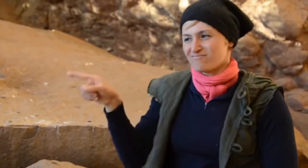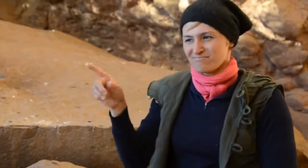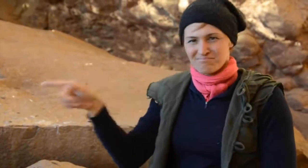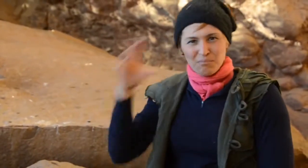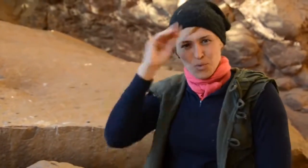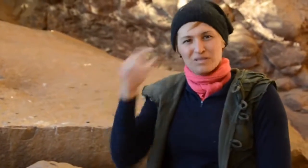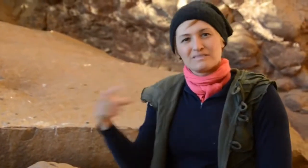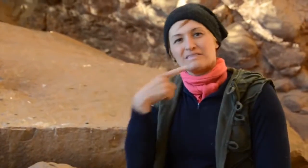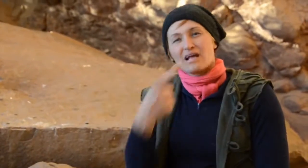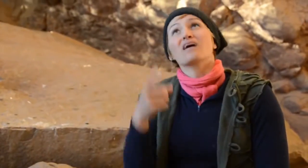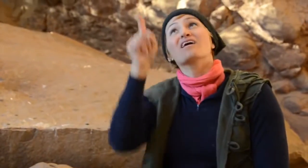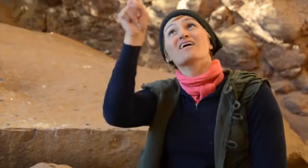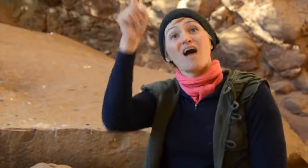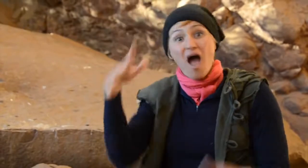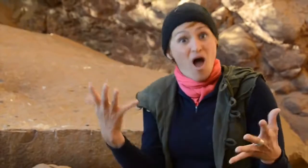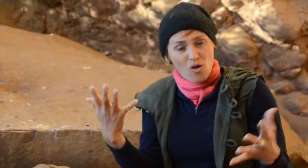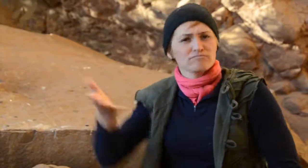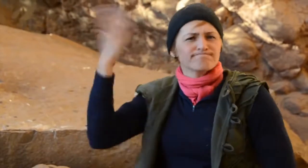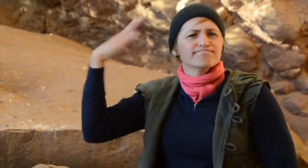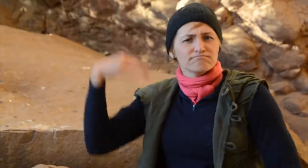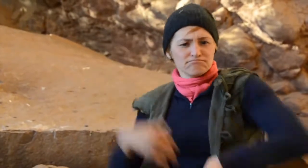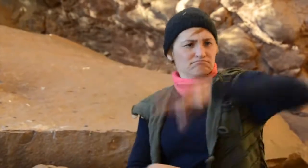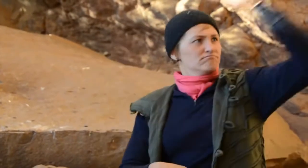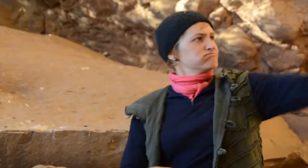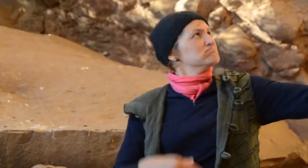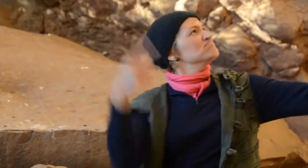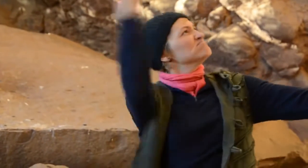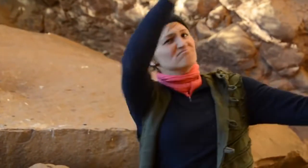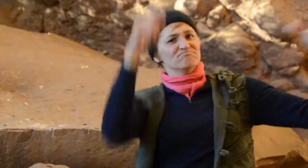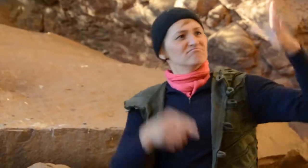But no, the guide explained that during the